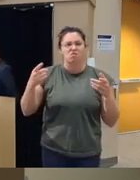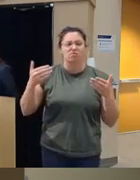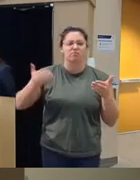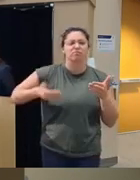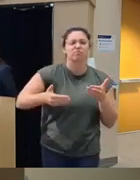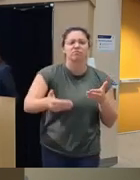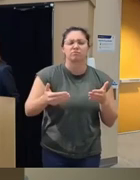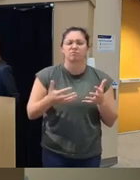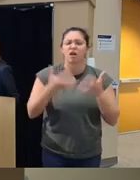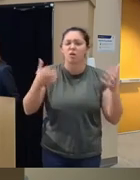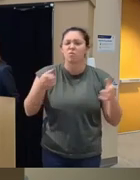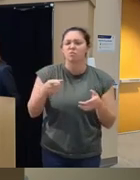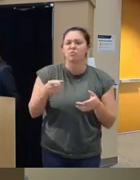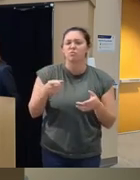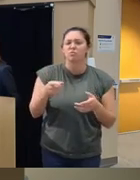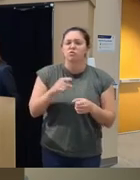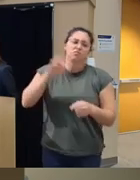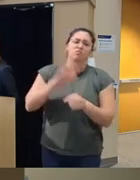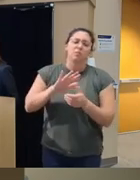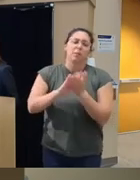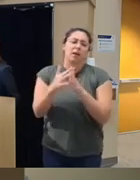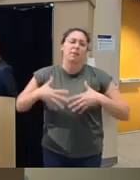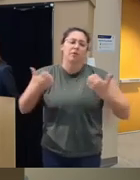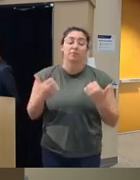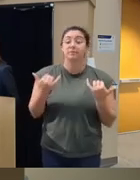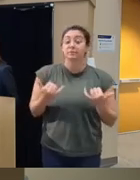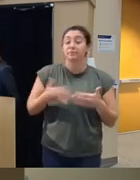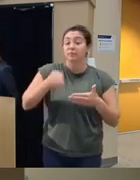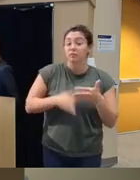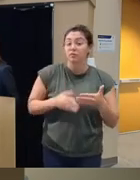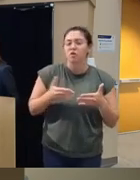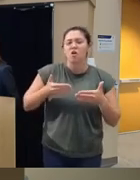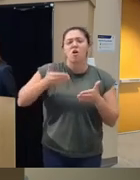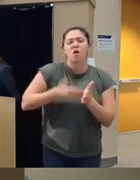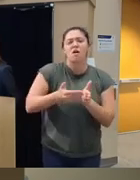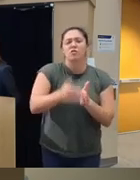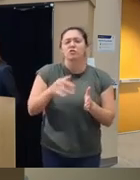out when you become very angry now that we're done how helpful did you find the practice exercises in